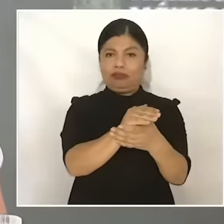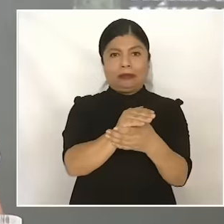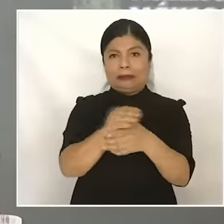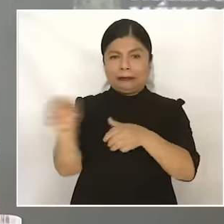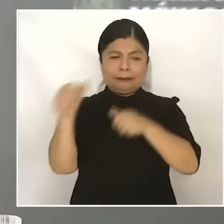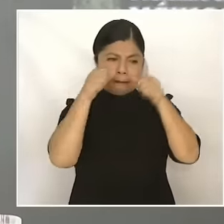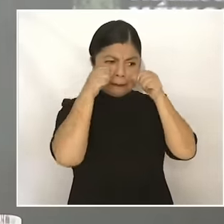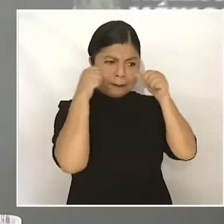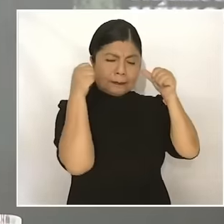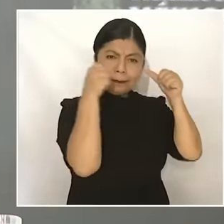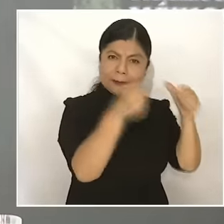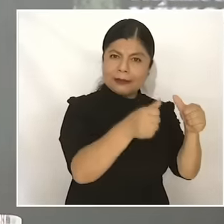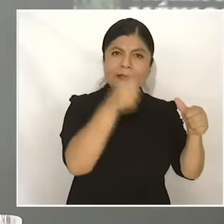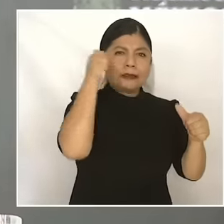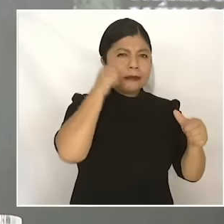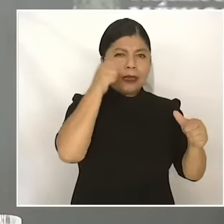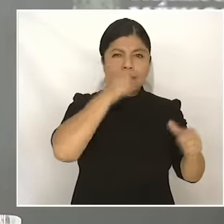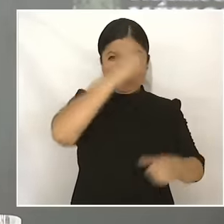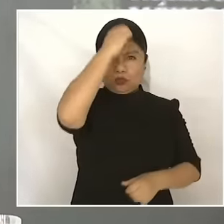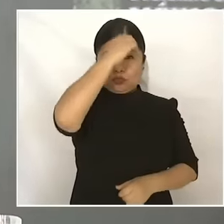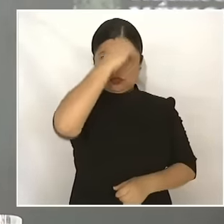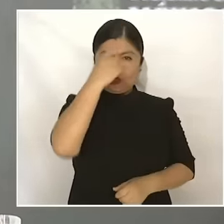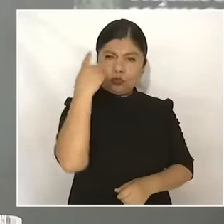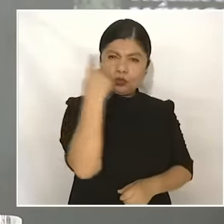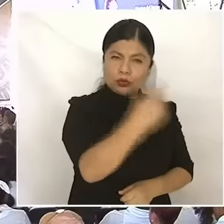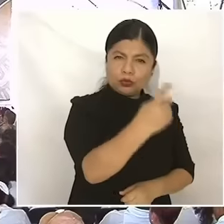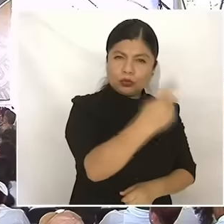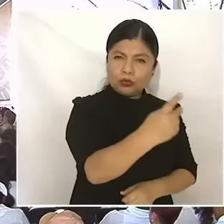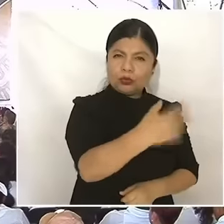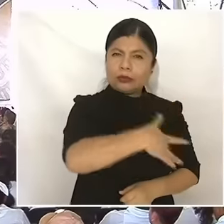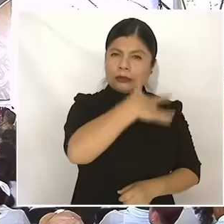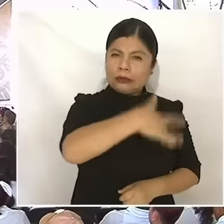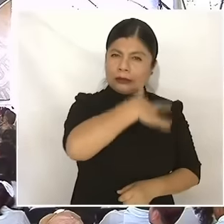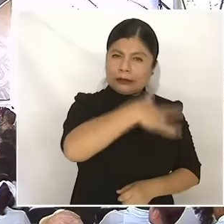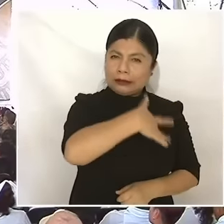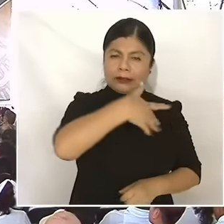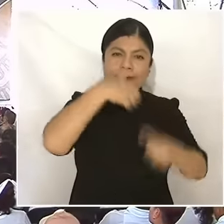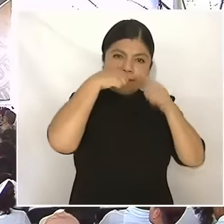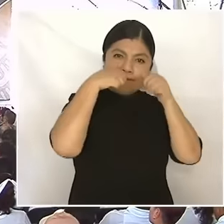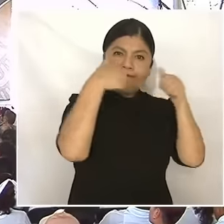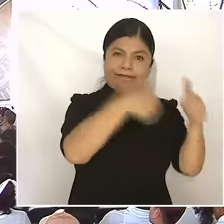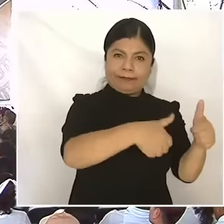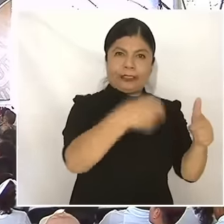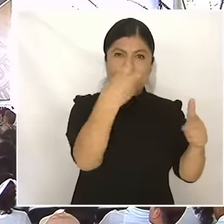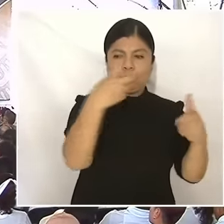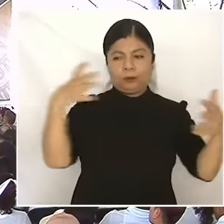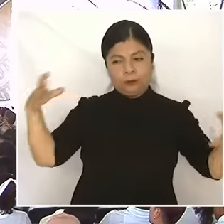to govern. With the principles of Mexican humanism, I say that we are going to continue